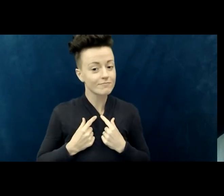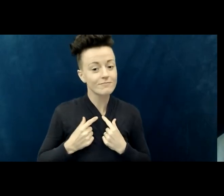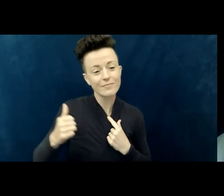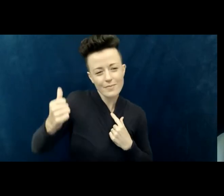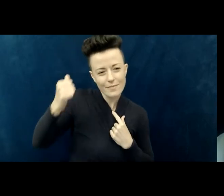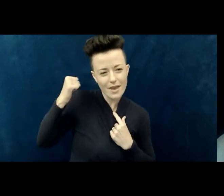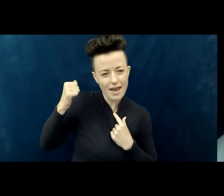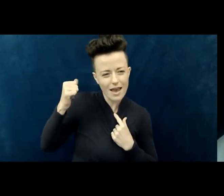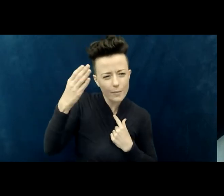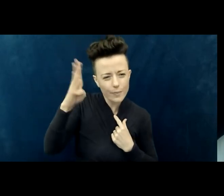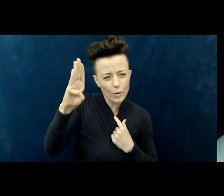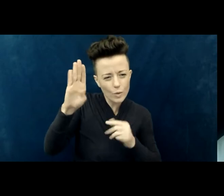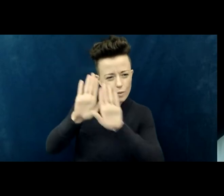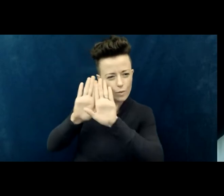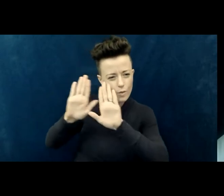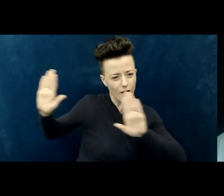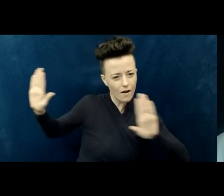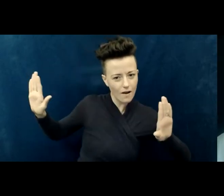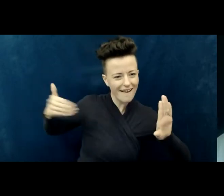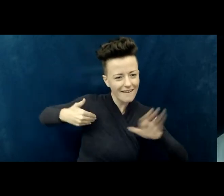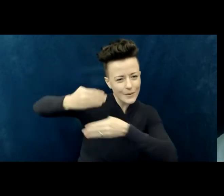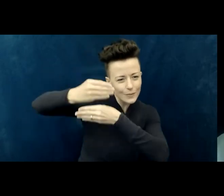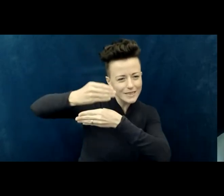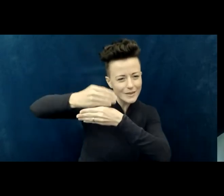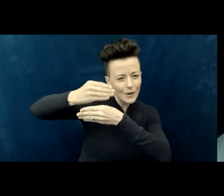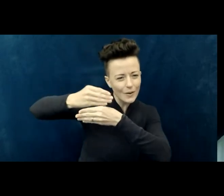with a window letting in some beautiful summer light.